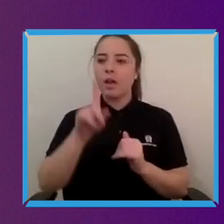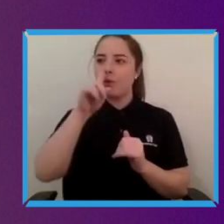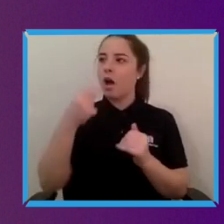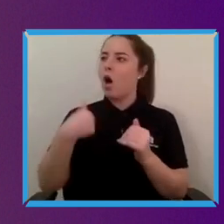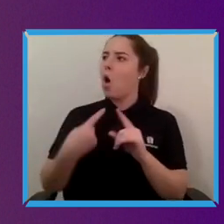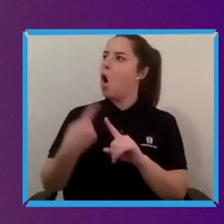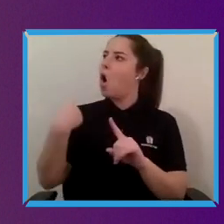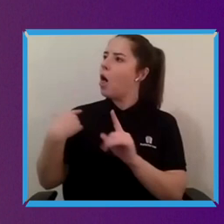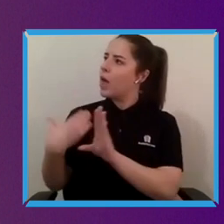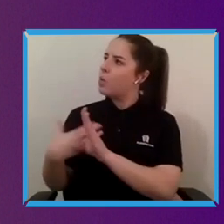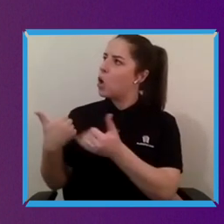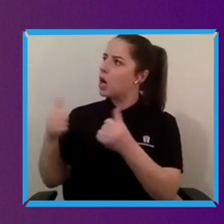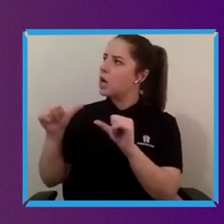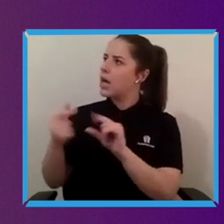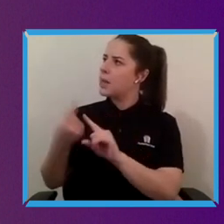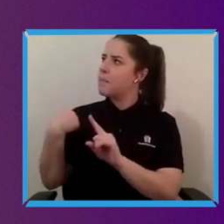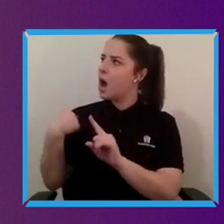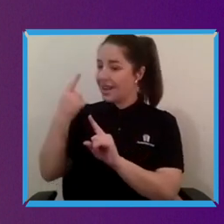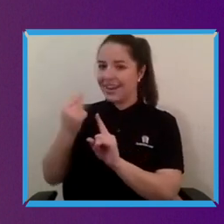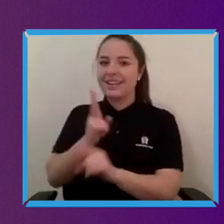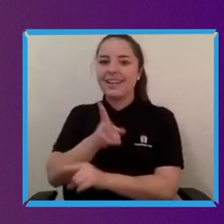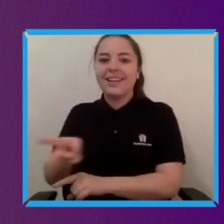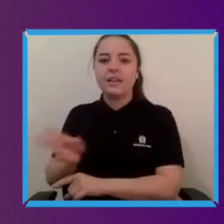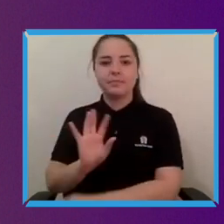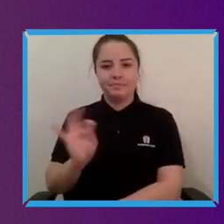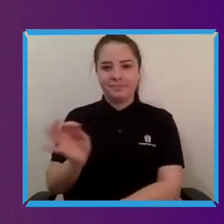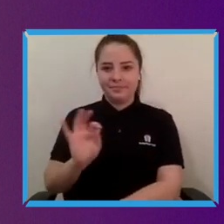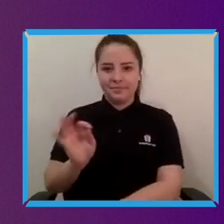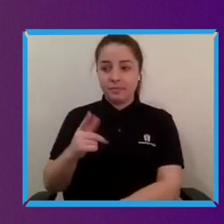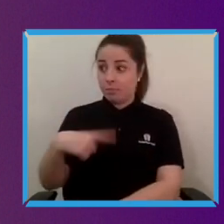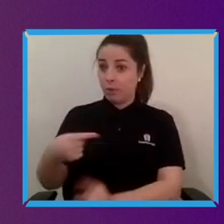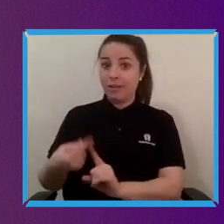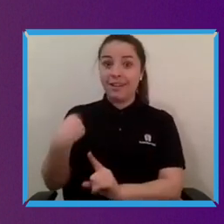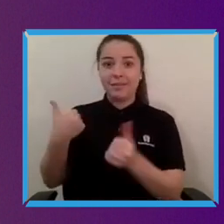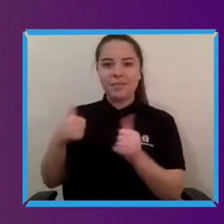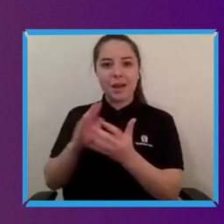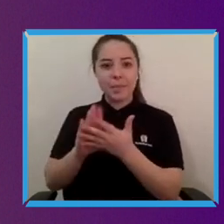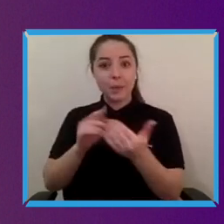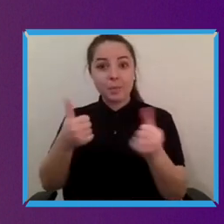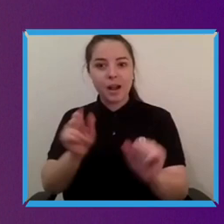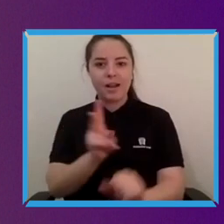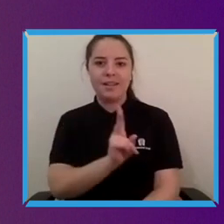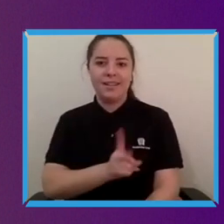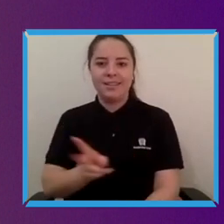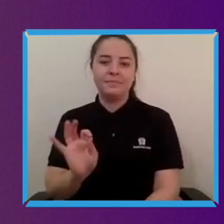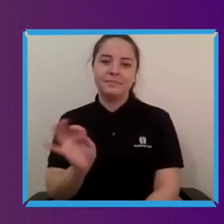before and people I think systems in particular institutions will organisations like my own